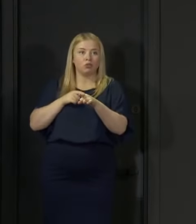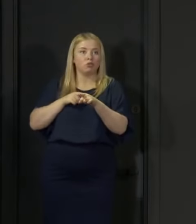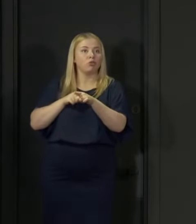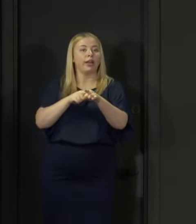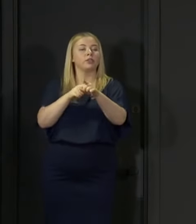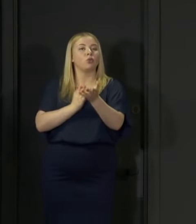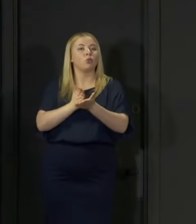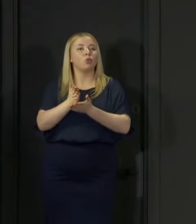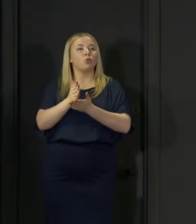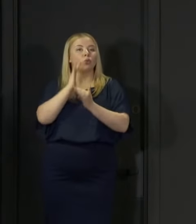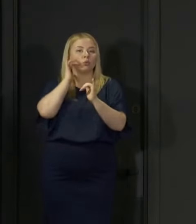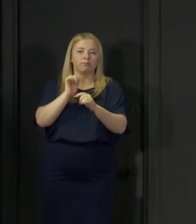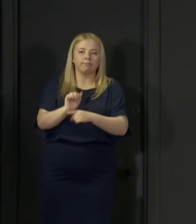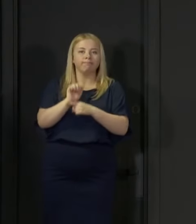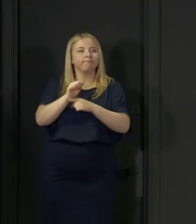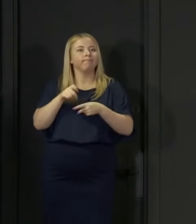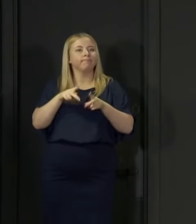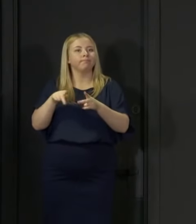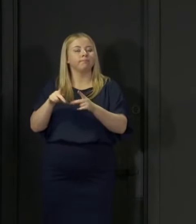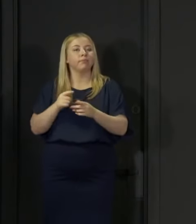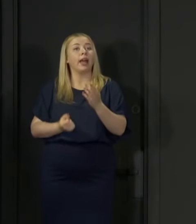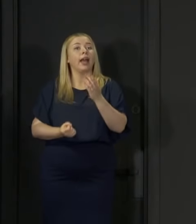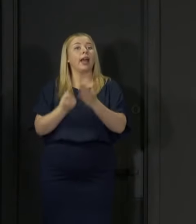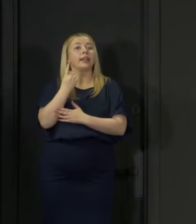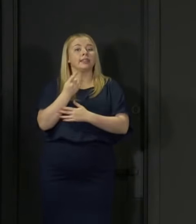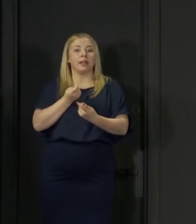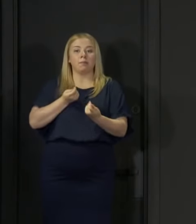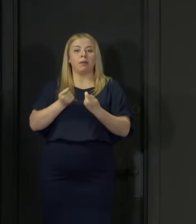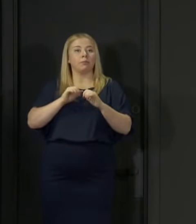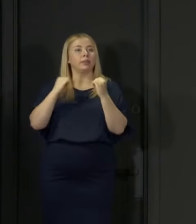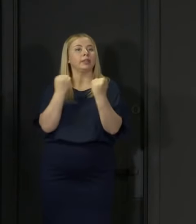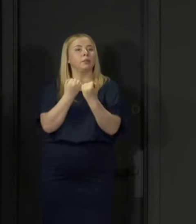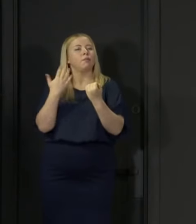The Incident Management Team, which is led by NHS Grampian, will meet again this afternoon